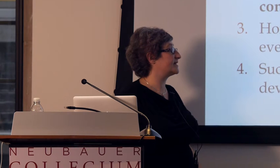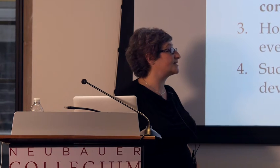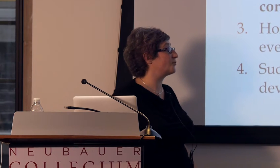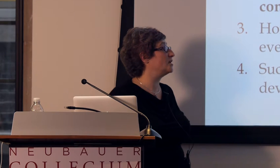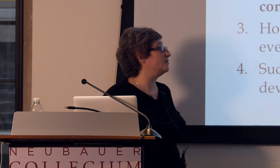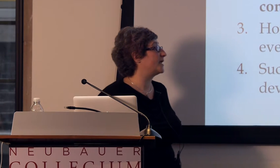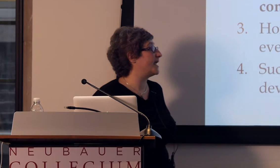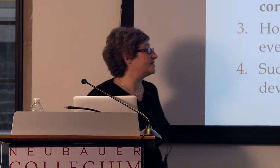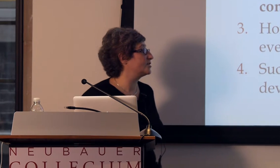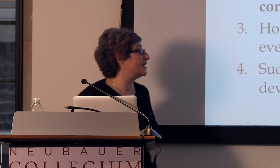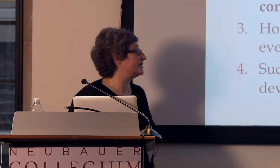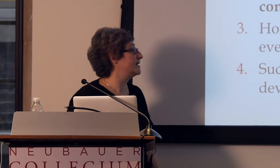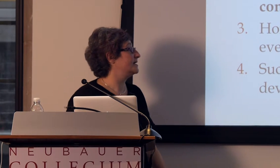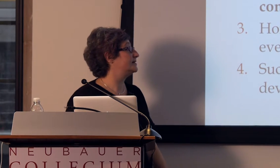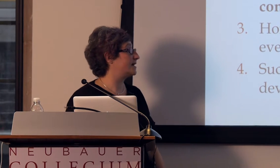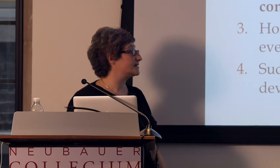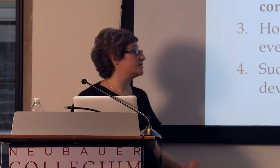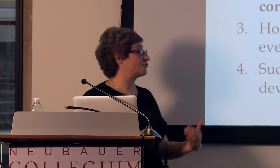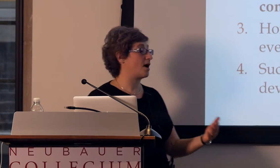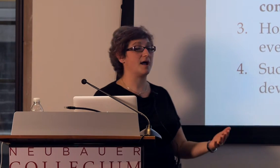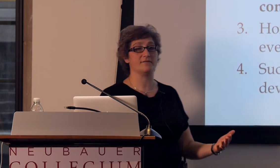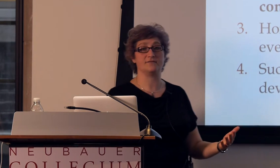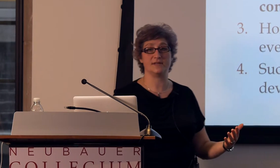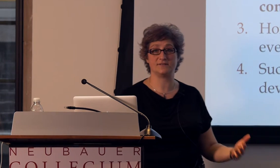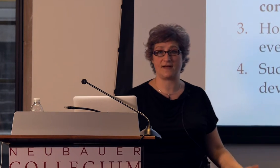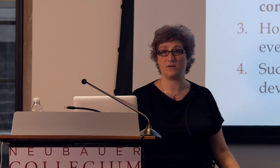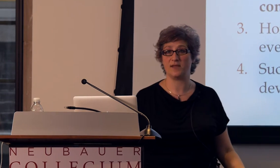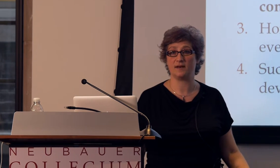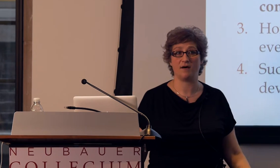successful communication doesn't drive the development